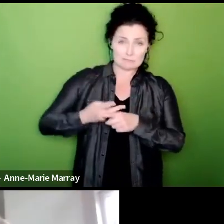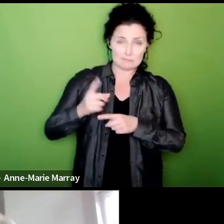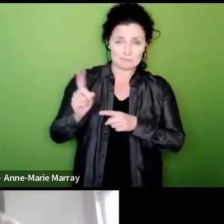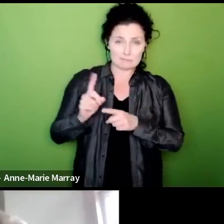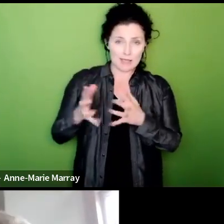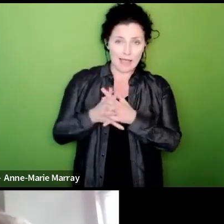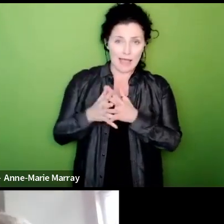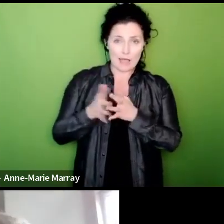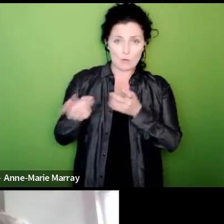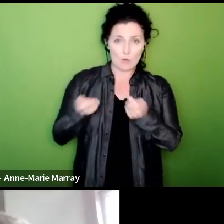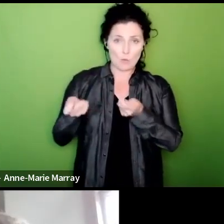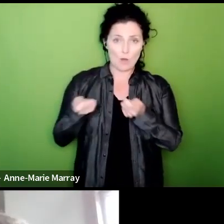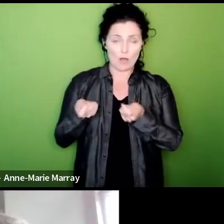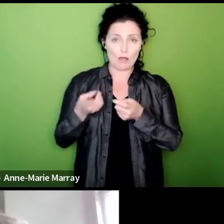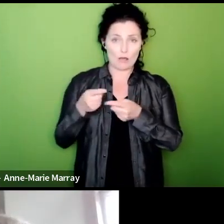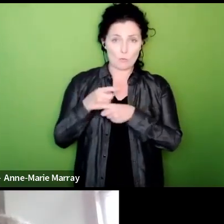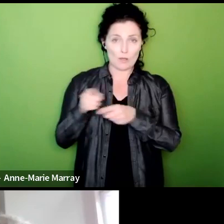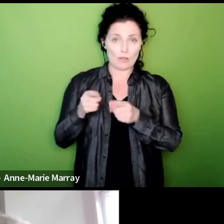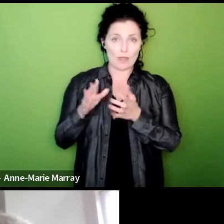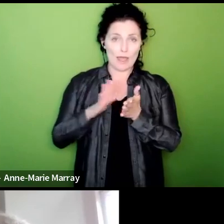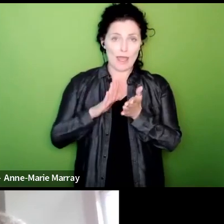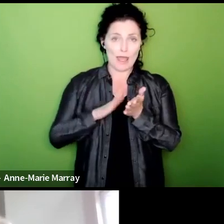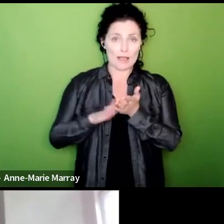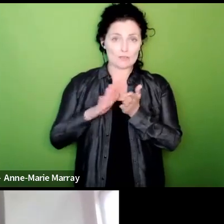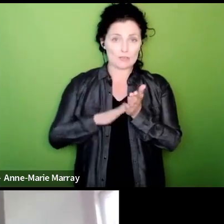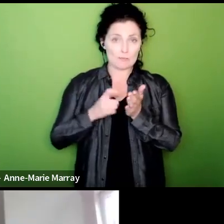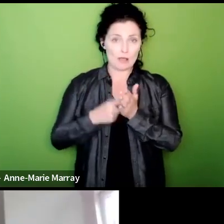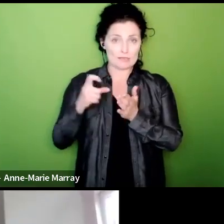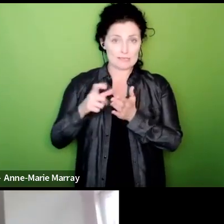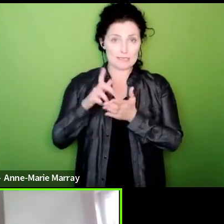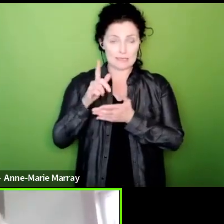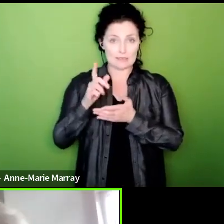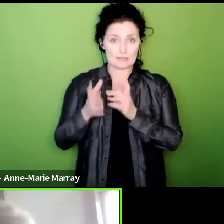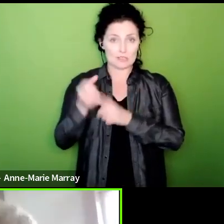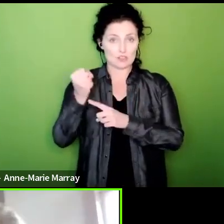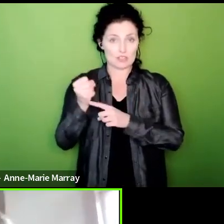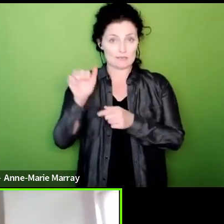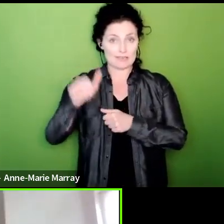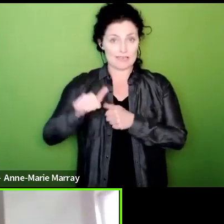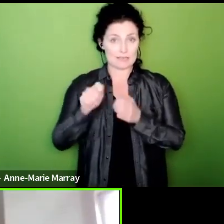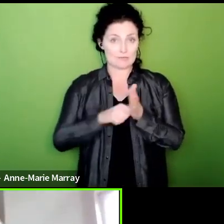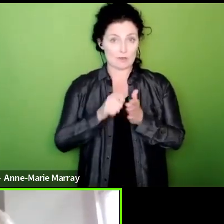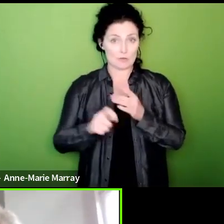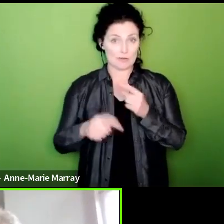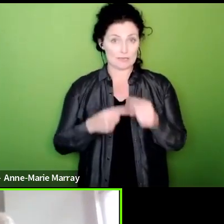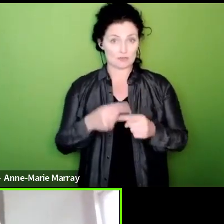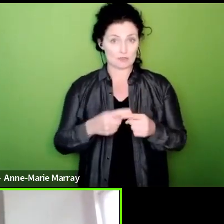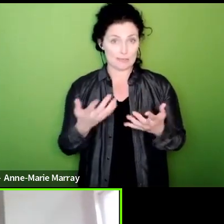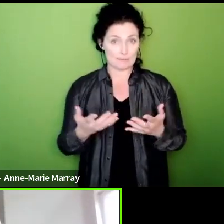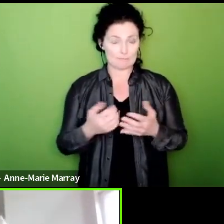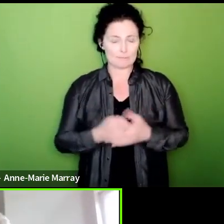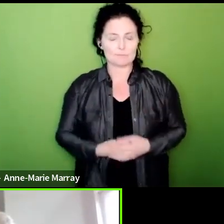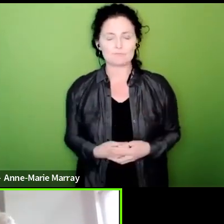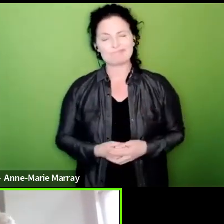to deliver on that it would be helpful I think yeah and look obviously we understand why it's